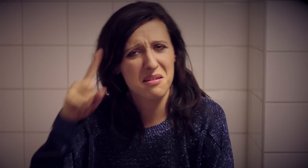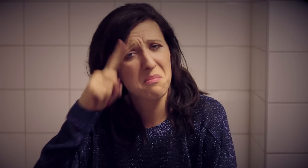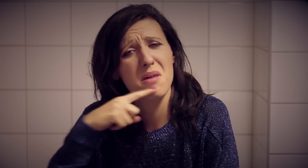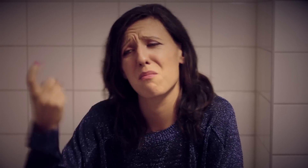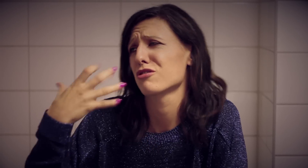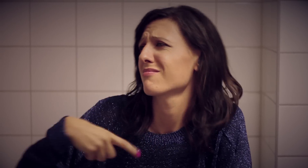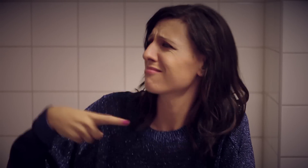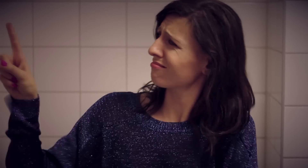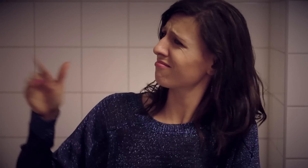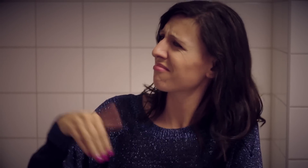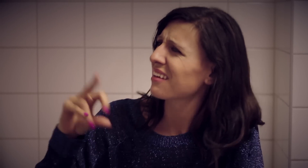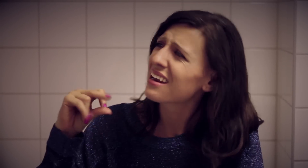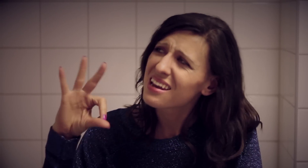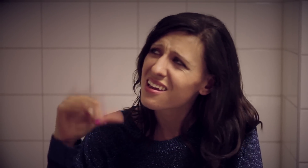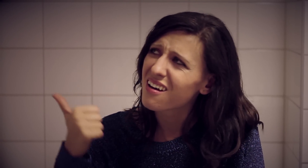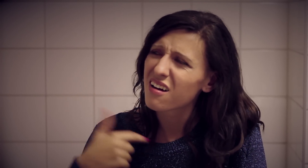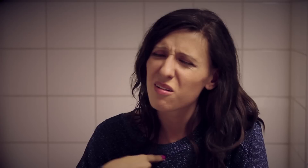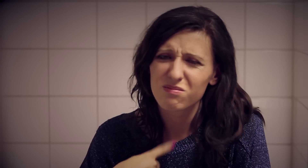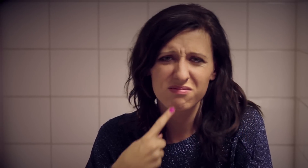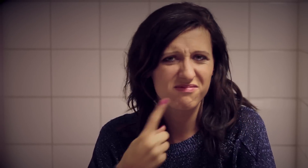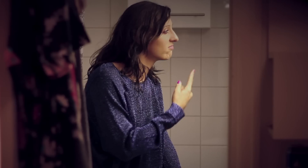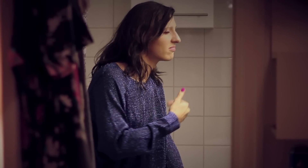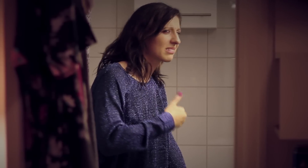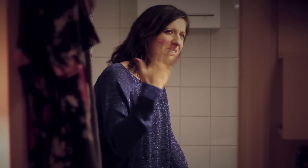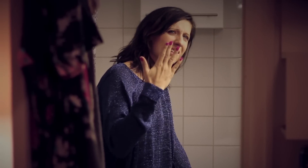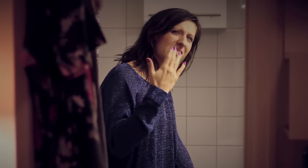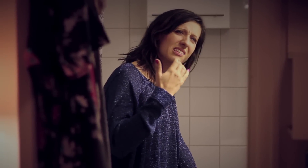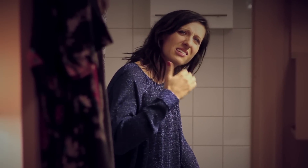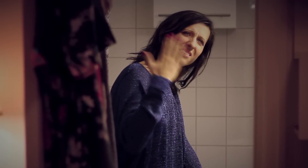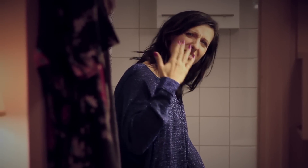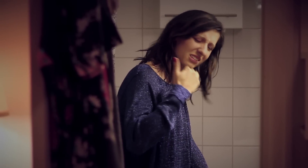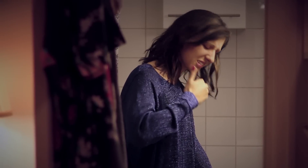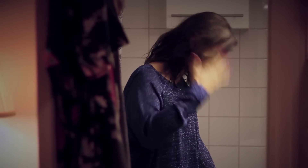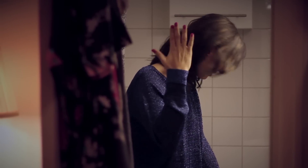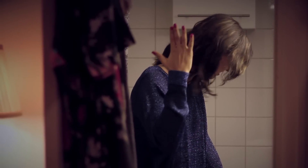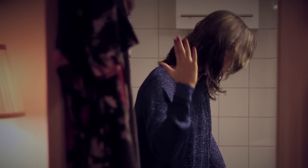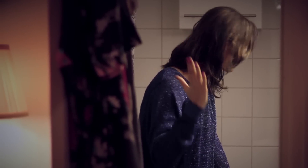He's tried to make me go to rehab I won't go, go, go